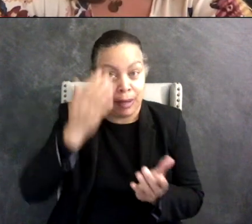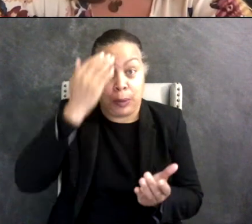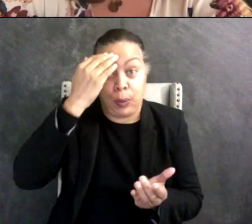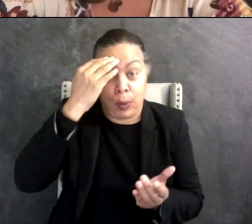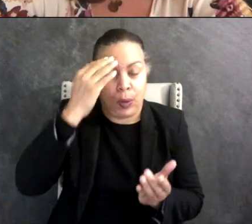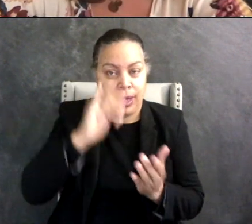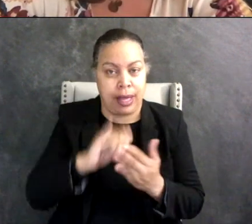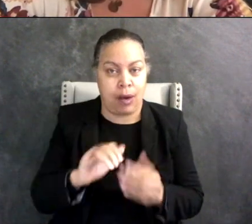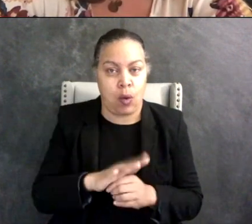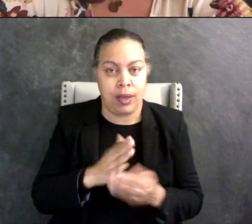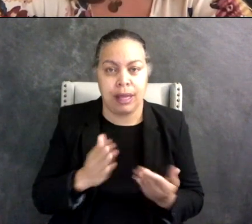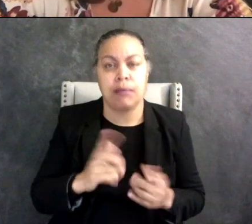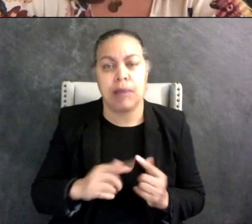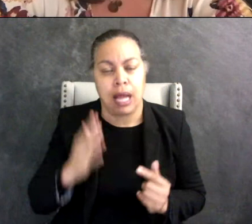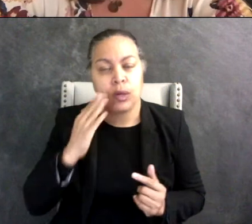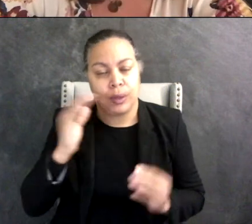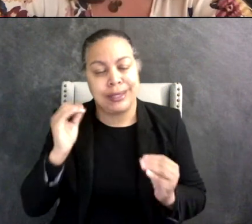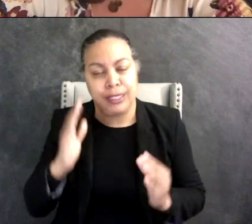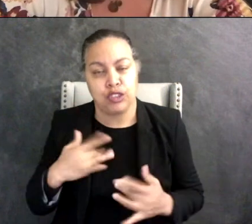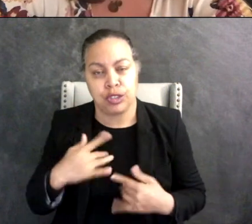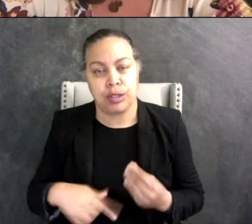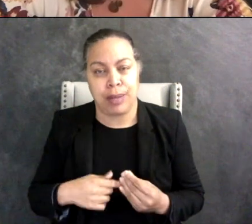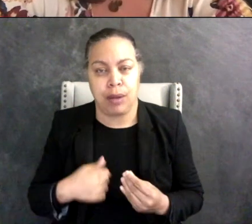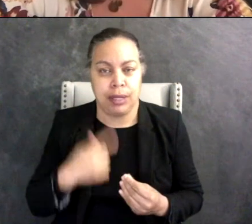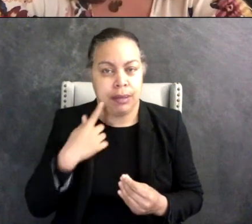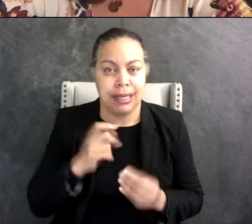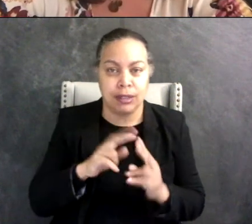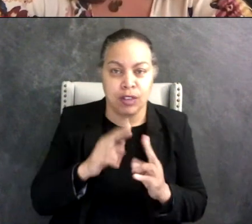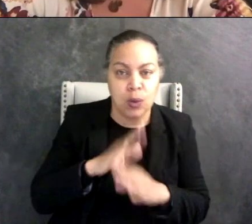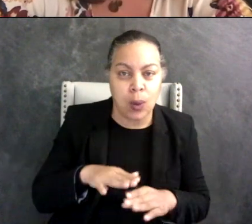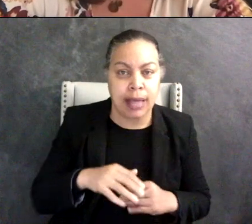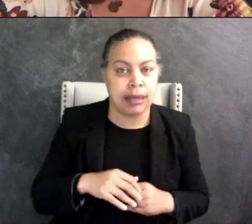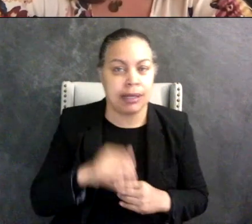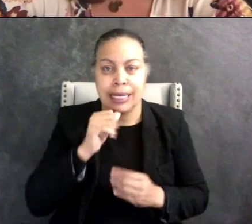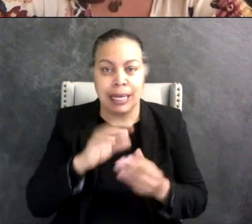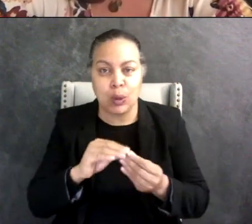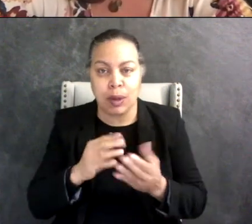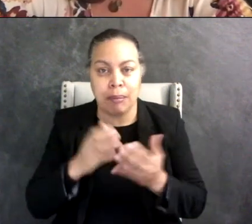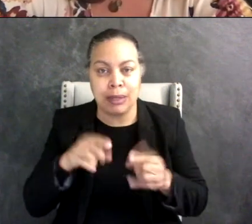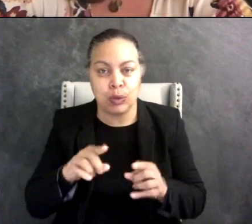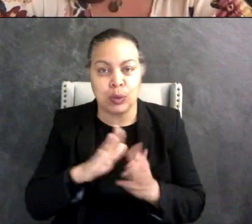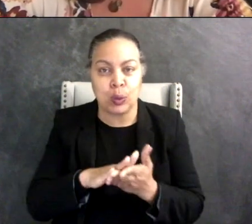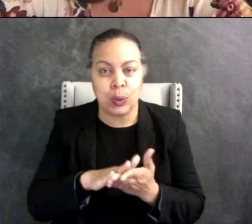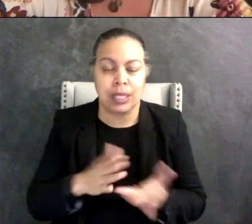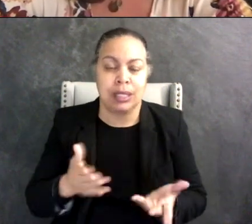were concerned about me because I was very quiet they didn't talk in school so but yeah, so I would